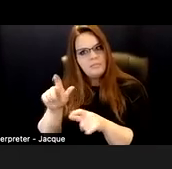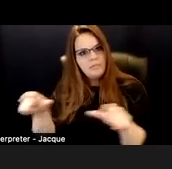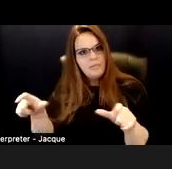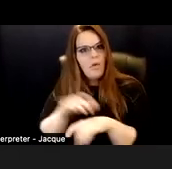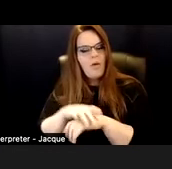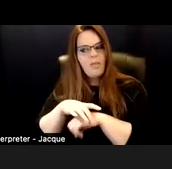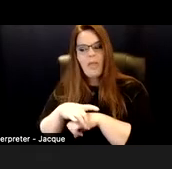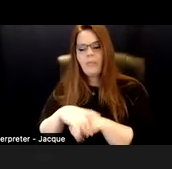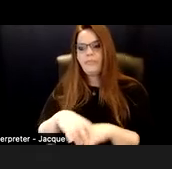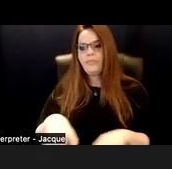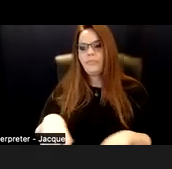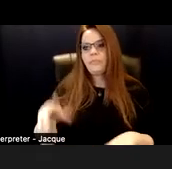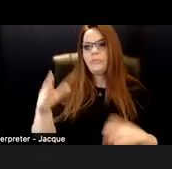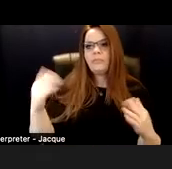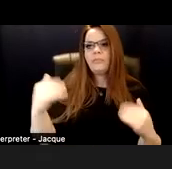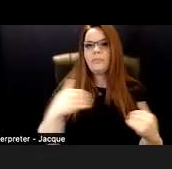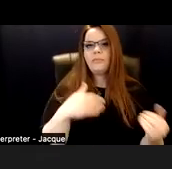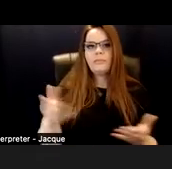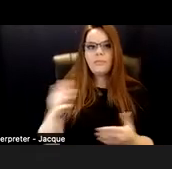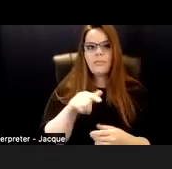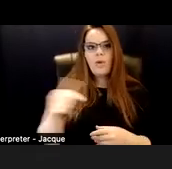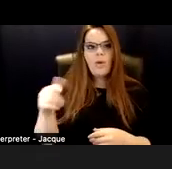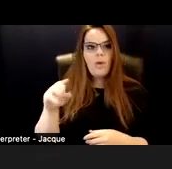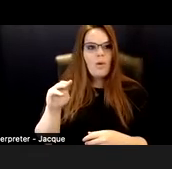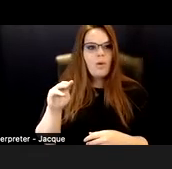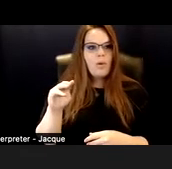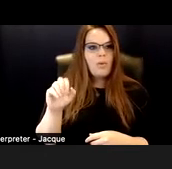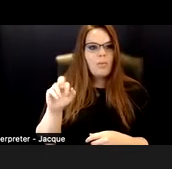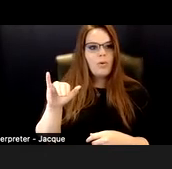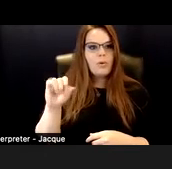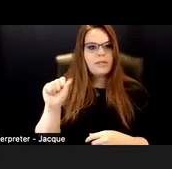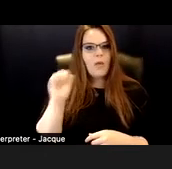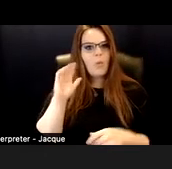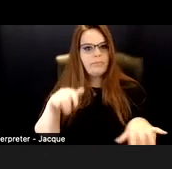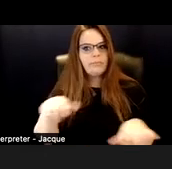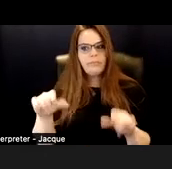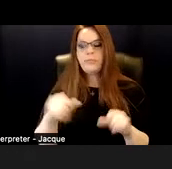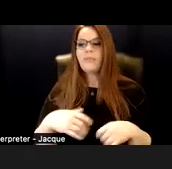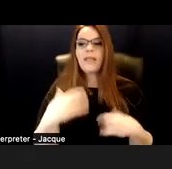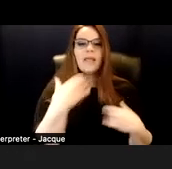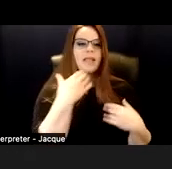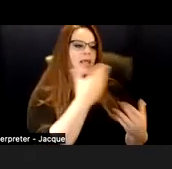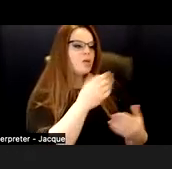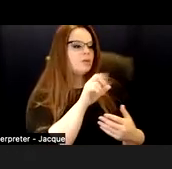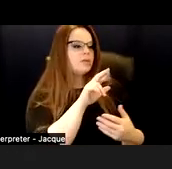So then Marisa's going to take it away. Thanks, Sara. I'm going to talk a little bit about the models of disability,